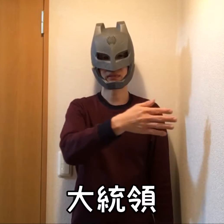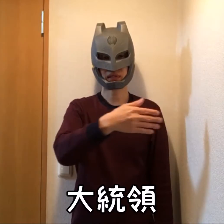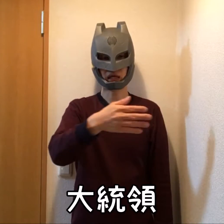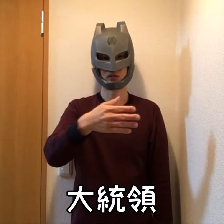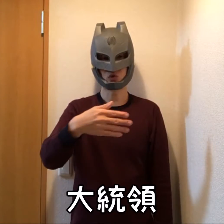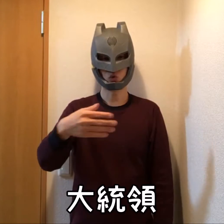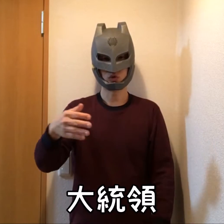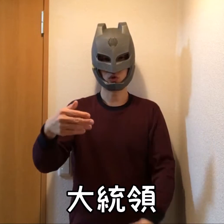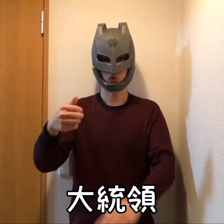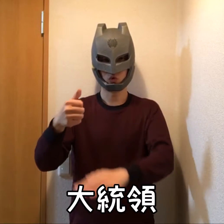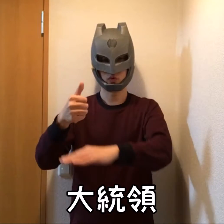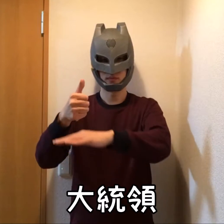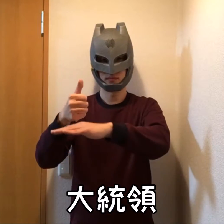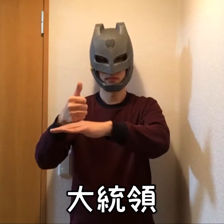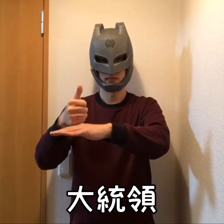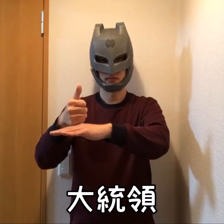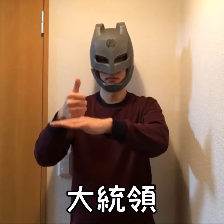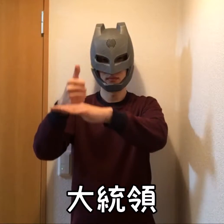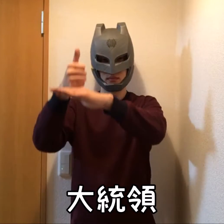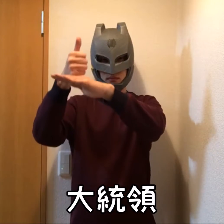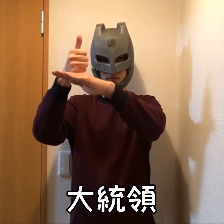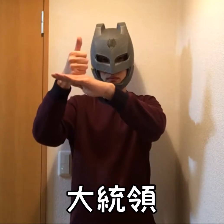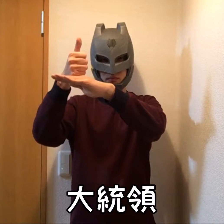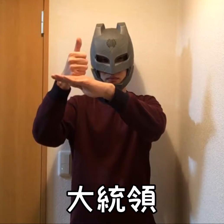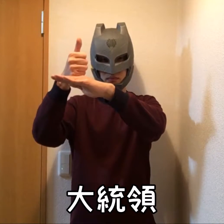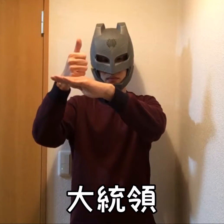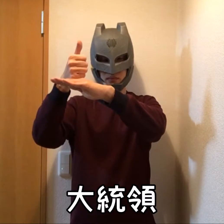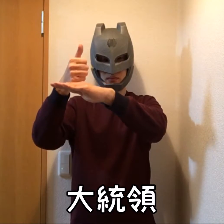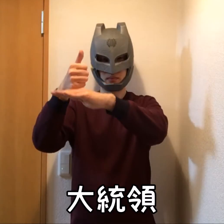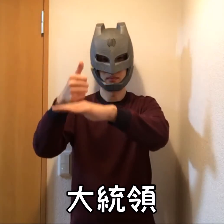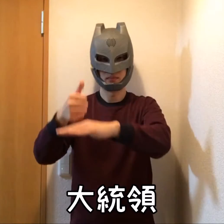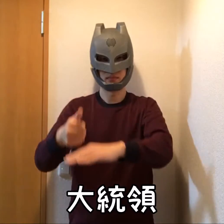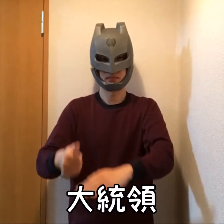President (of the United States)